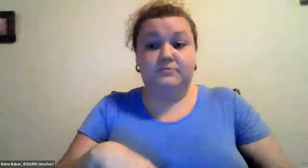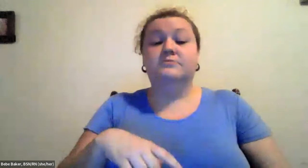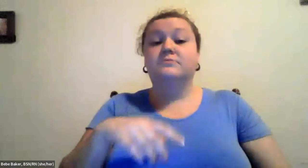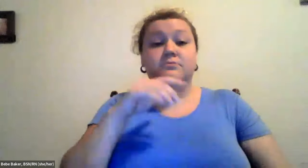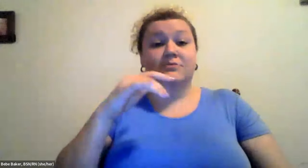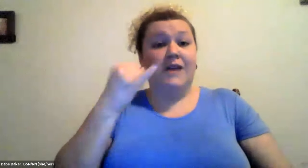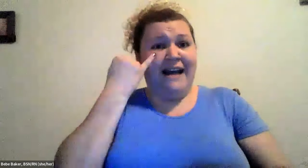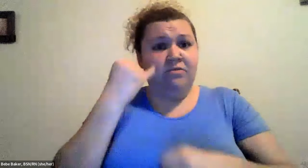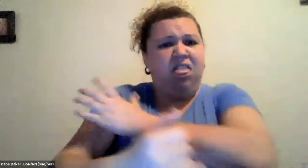Cristine Saunders: So.